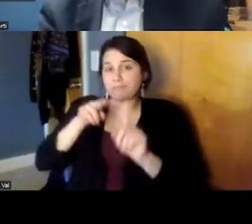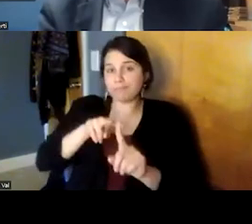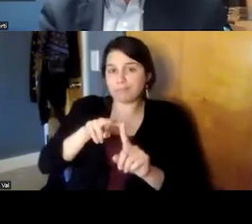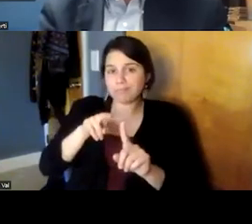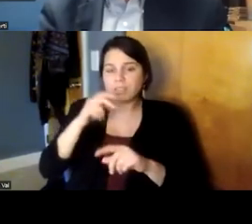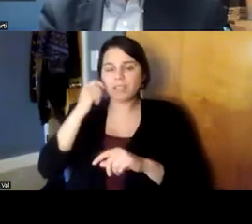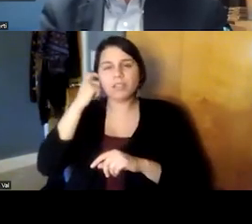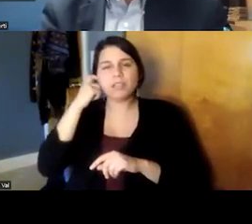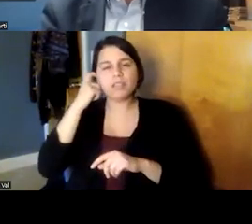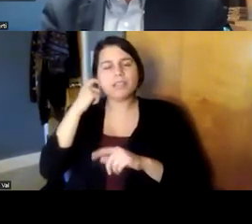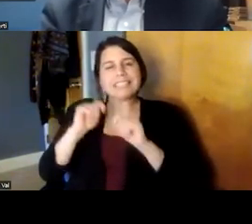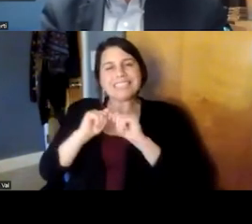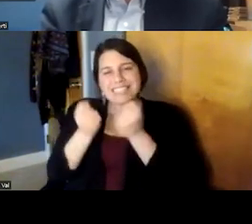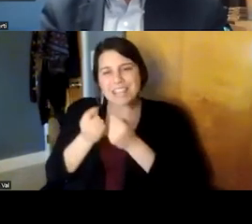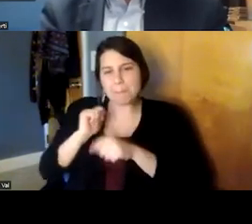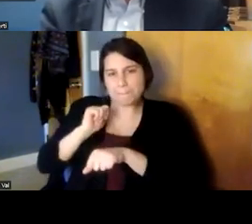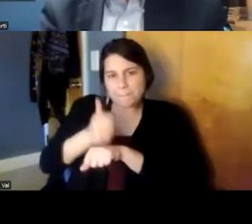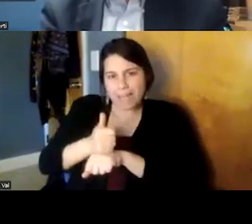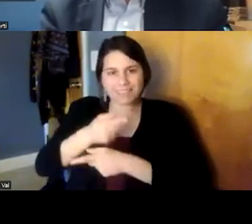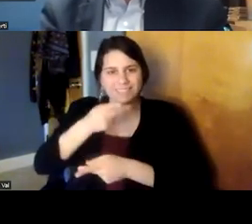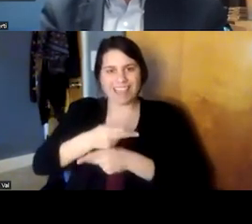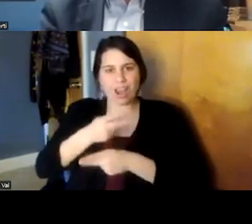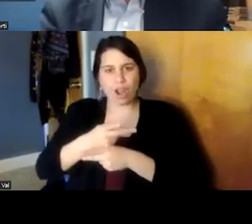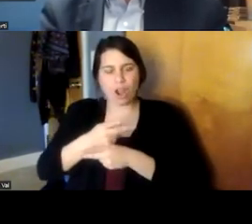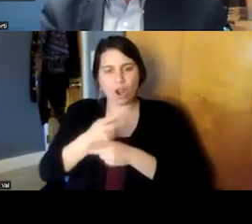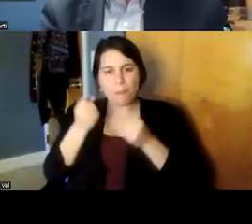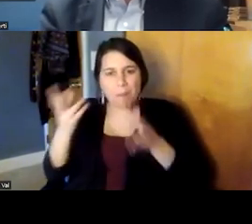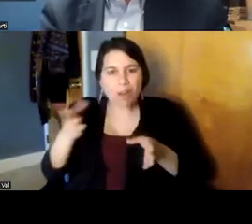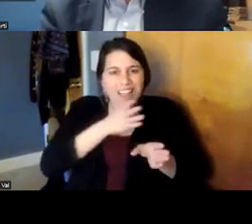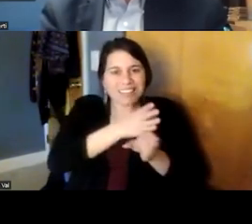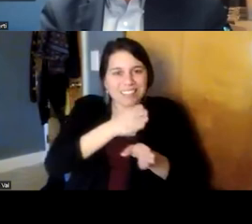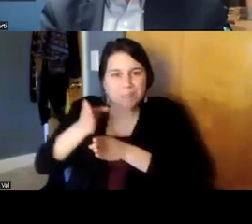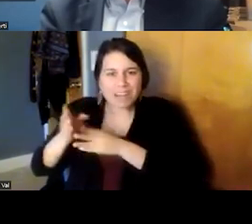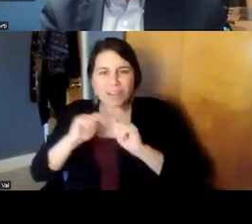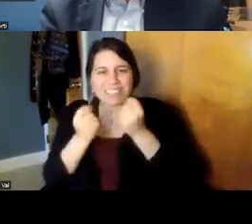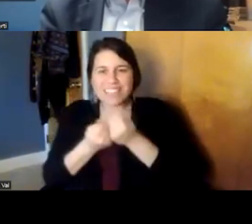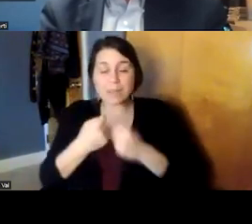a multi-disciplinary team and so we treat our patients as teams so when when gloria